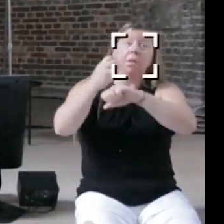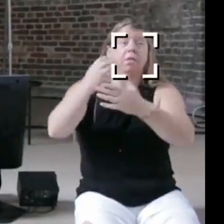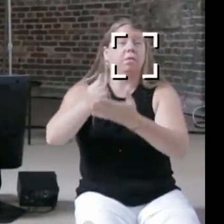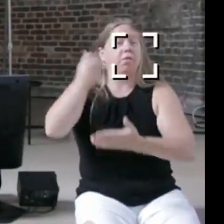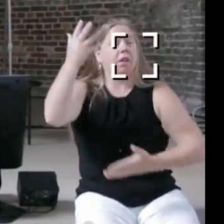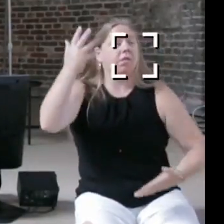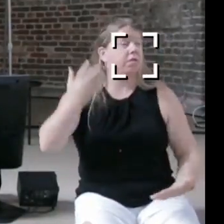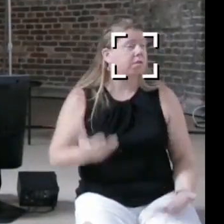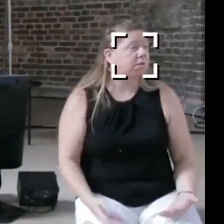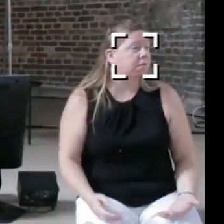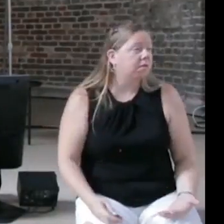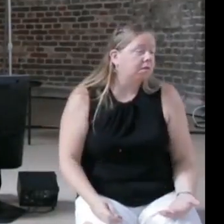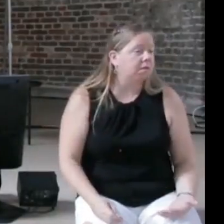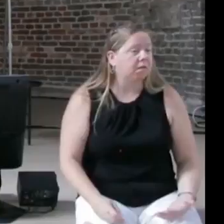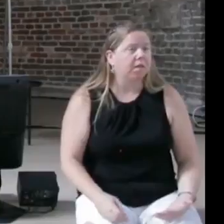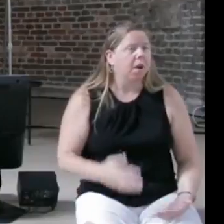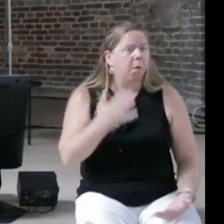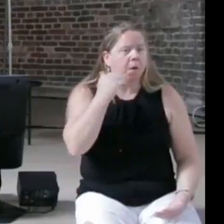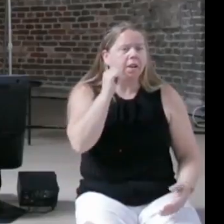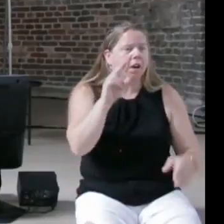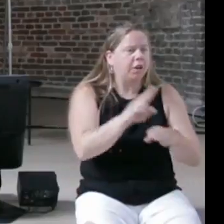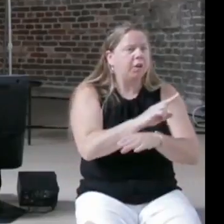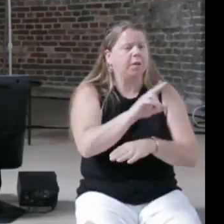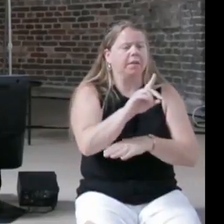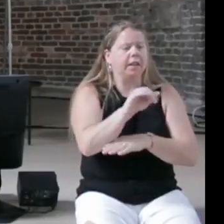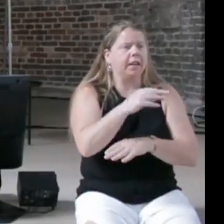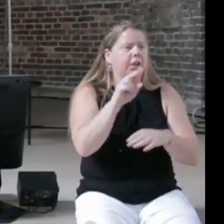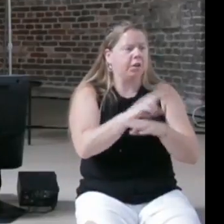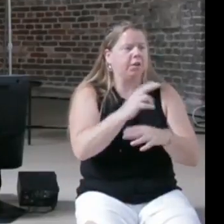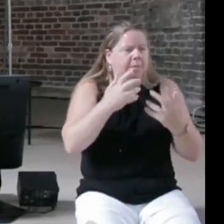and machines to fix the whole criminal justice system, Rather than just trying to eliminate